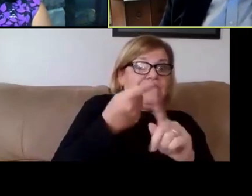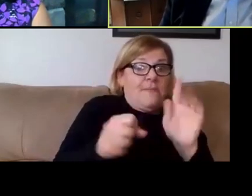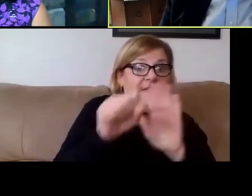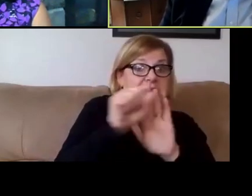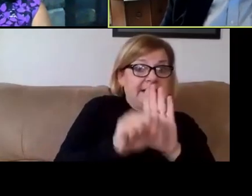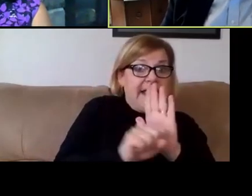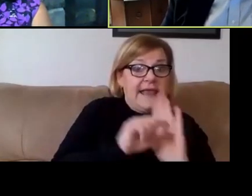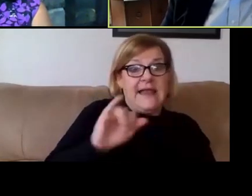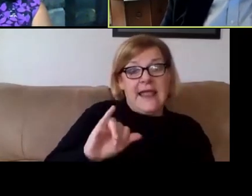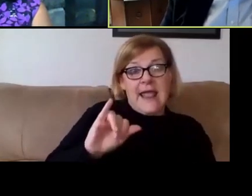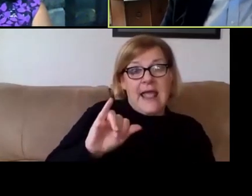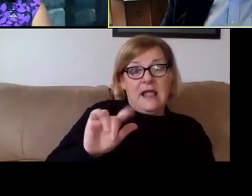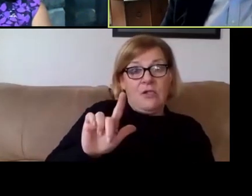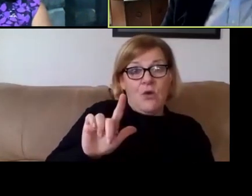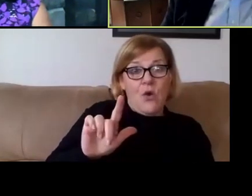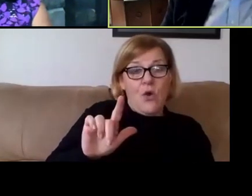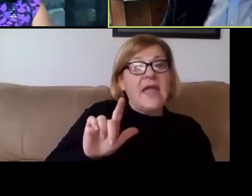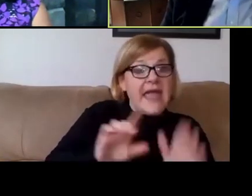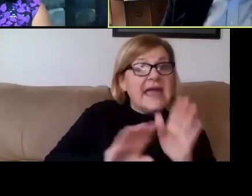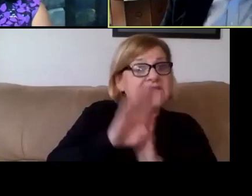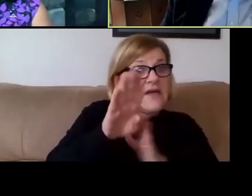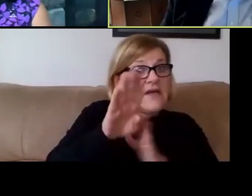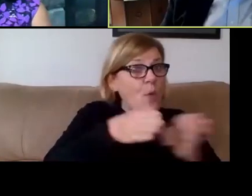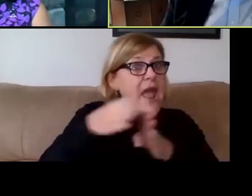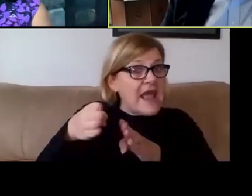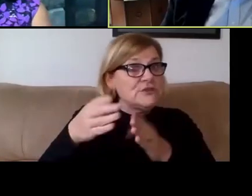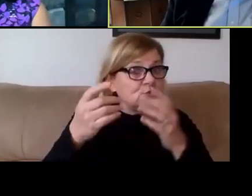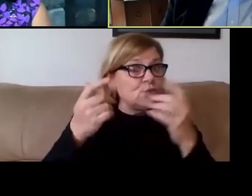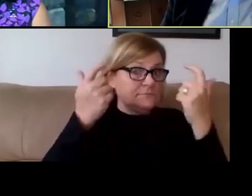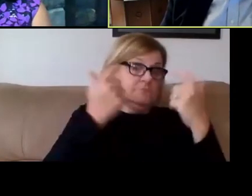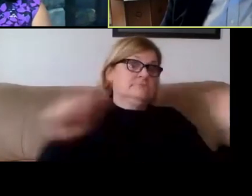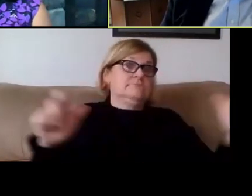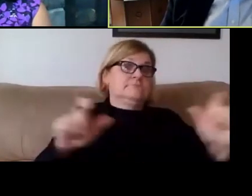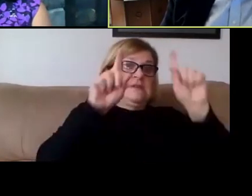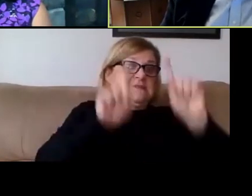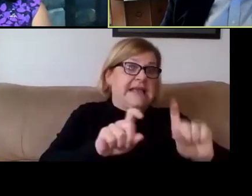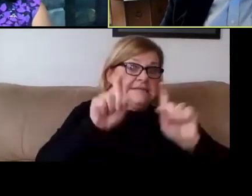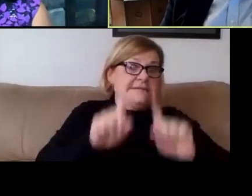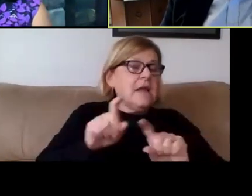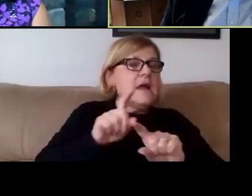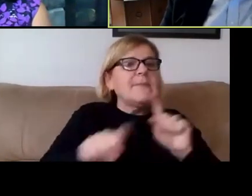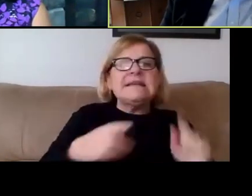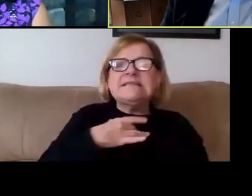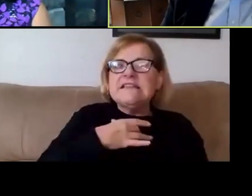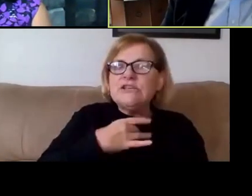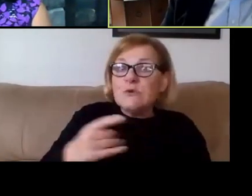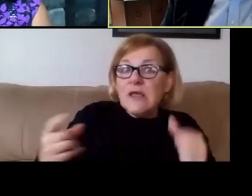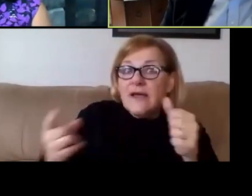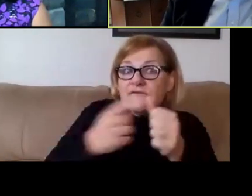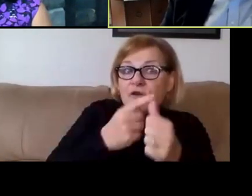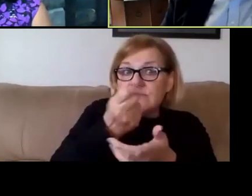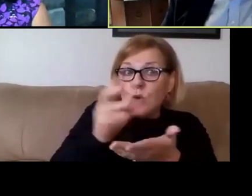like Illinois, and developed ways to do massive amounts of testing. But it's interesting. The first couple of weeks of the semester,